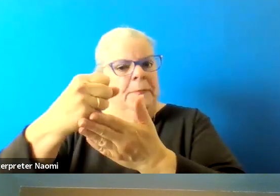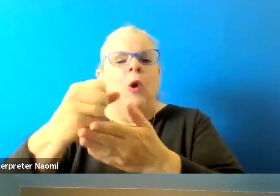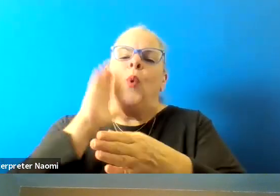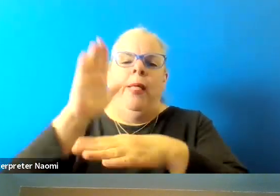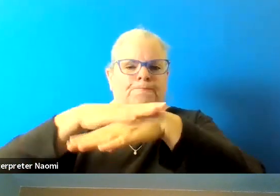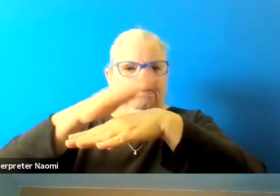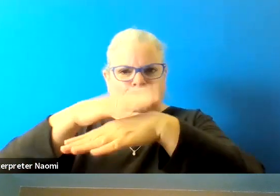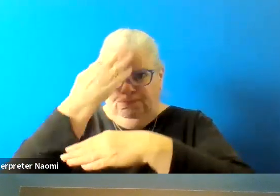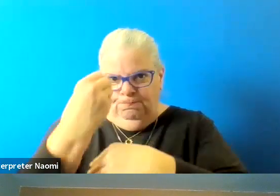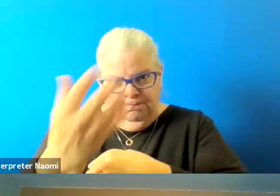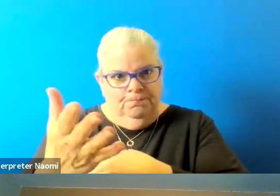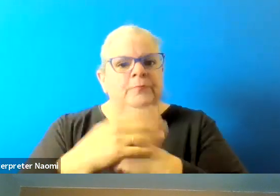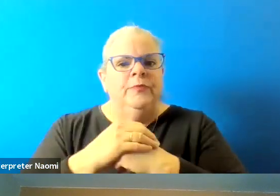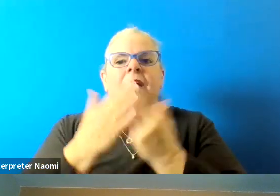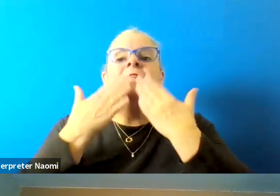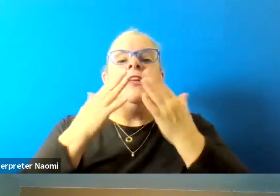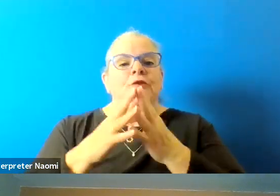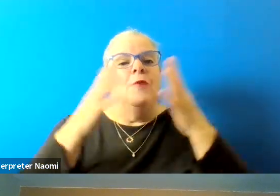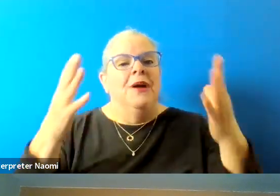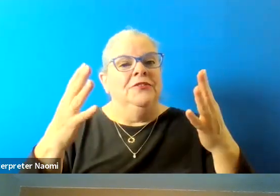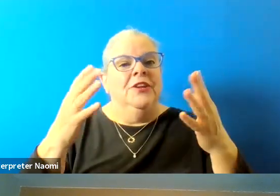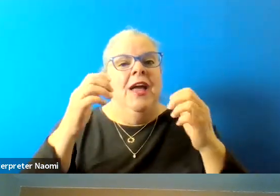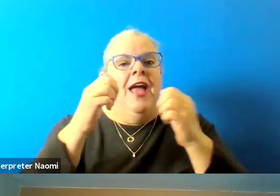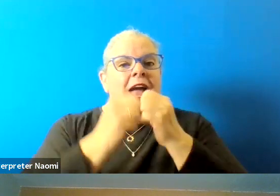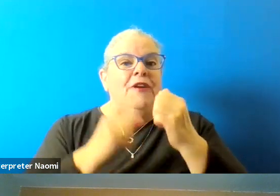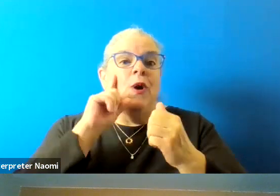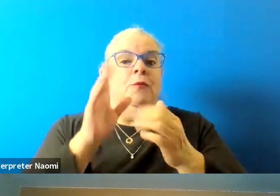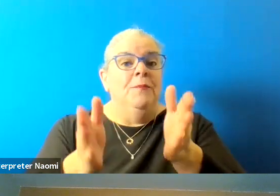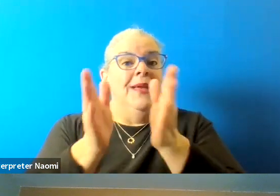Thank you so much everything will be asked and answered in random order.